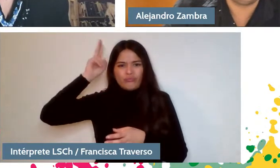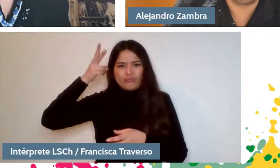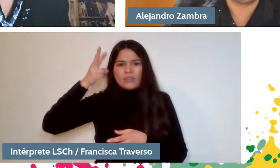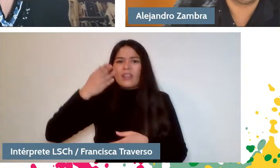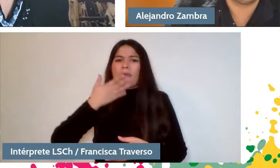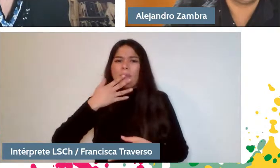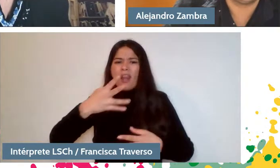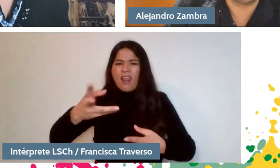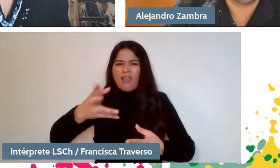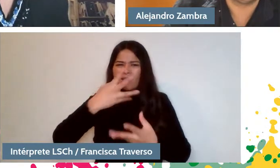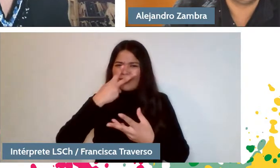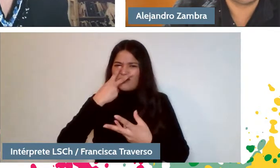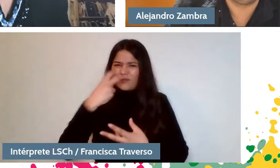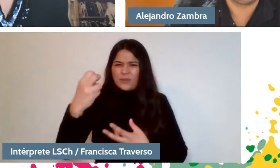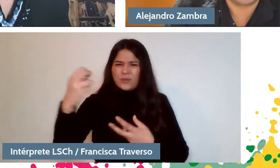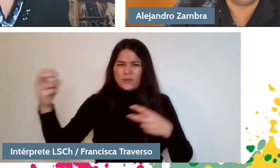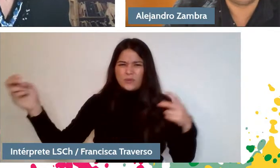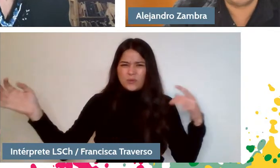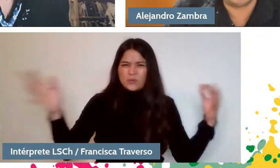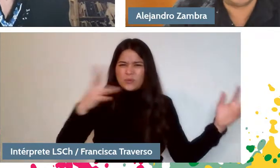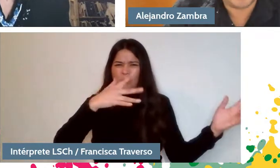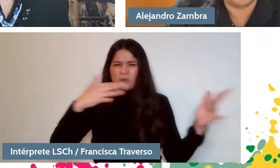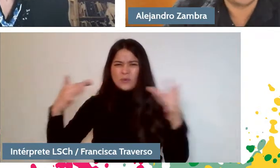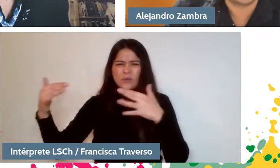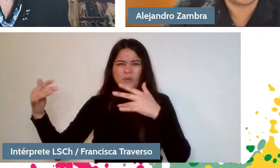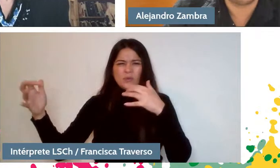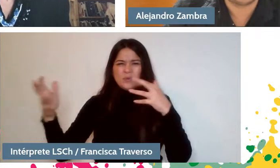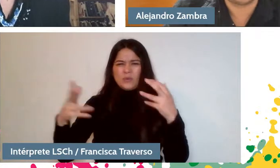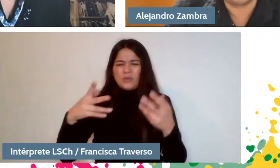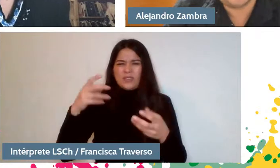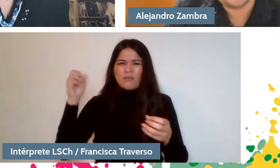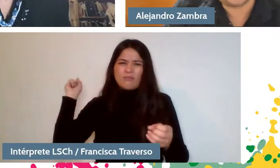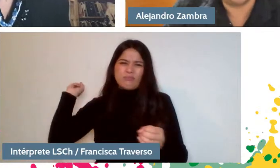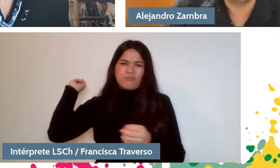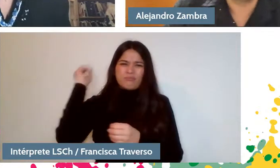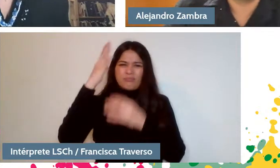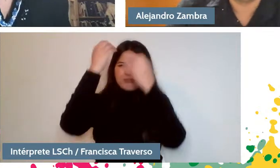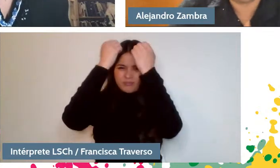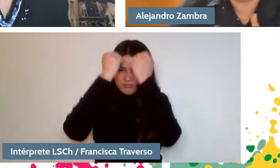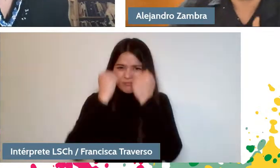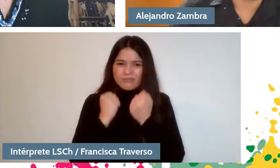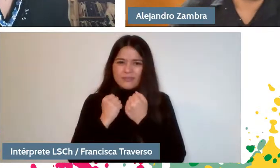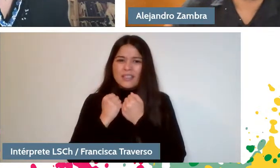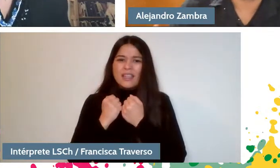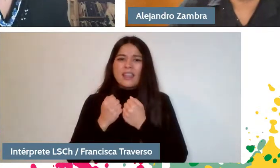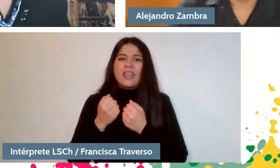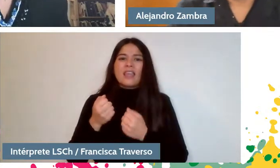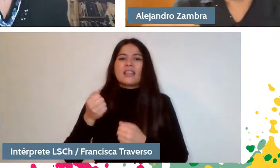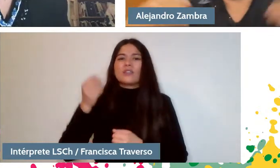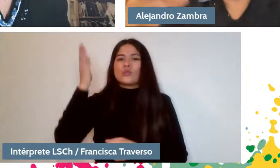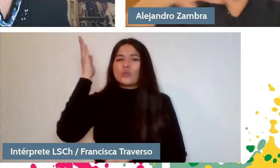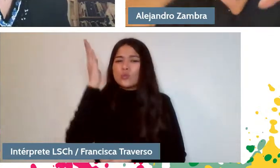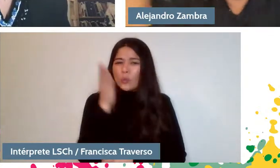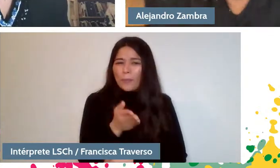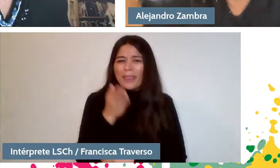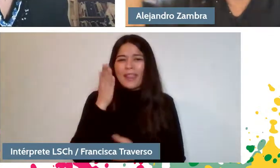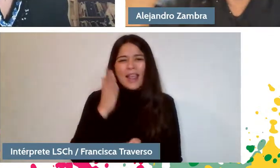of that faculty and that campus. I mean, classes were suspended at any time. So, right now